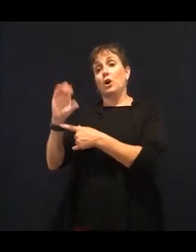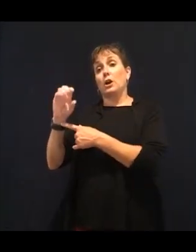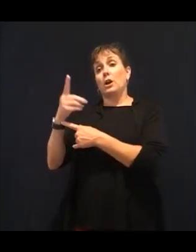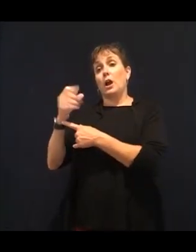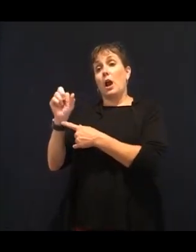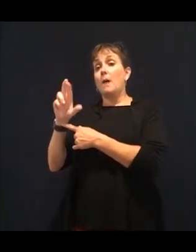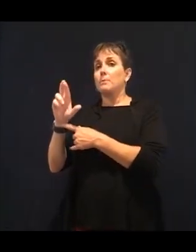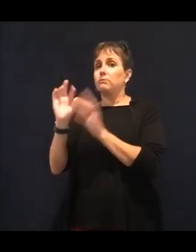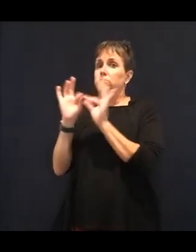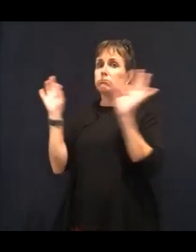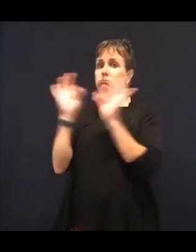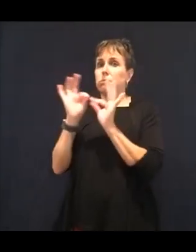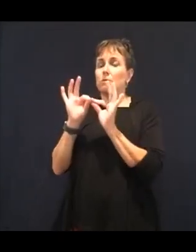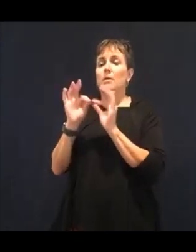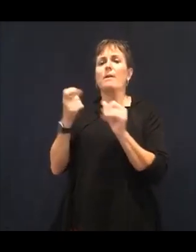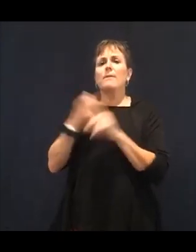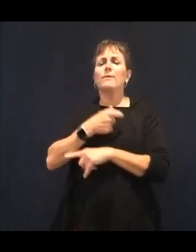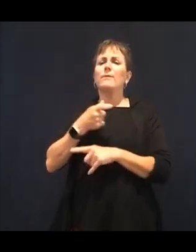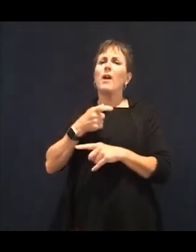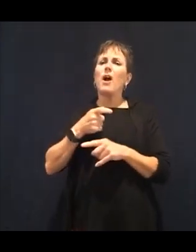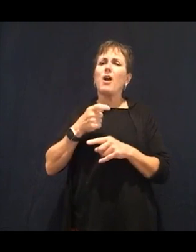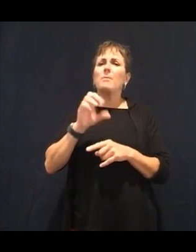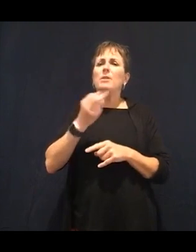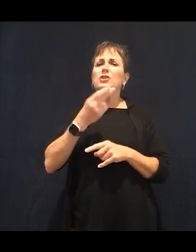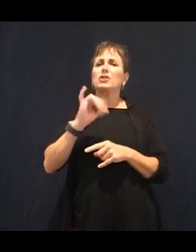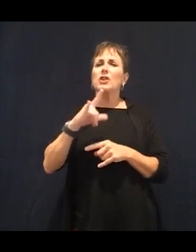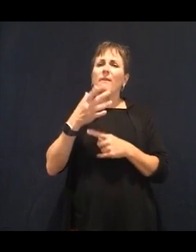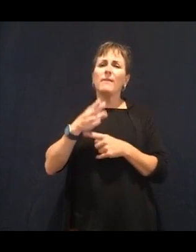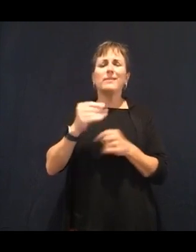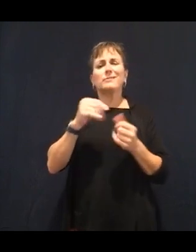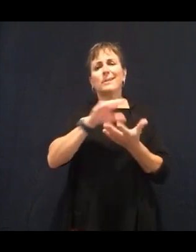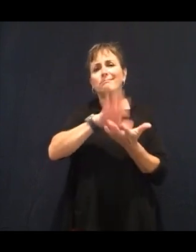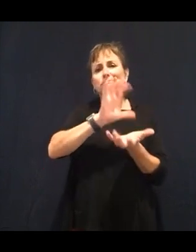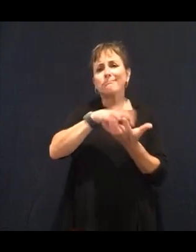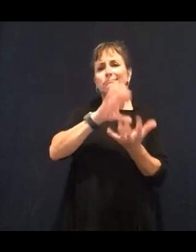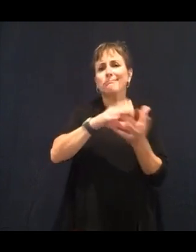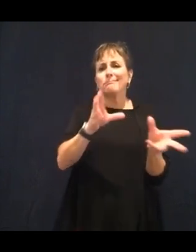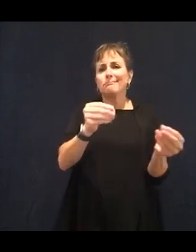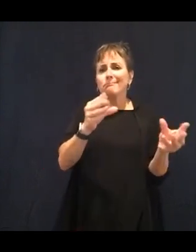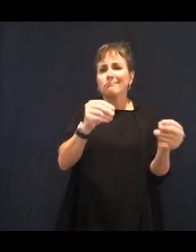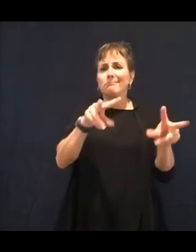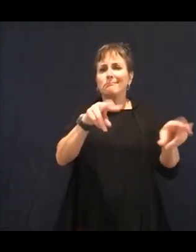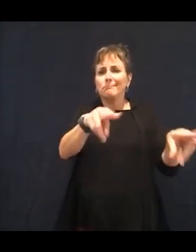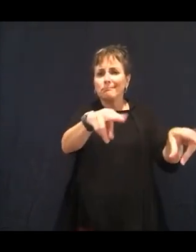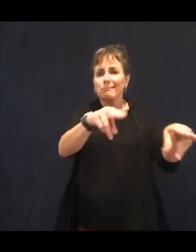potatoes, again, from organ meats, which not a lot of people eat,